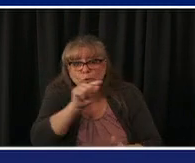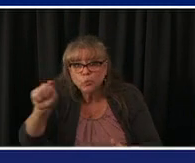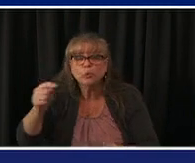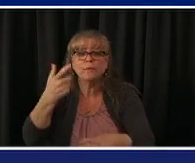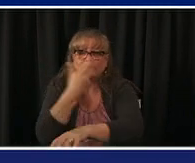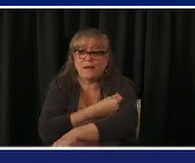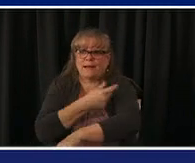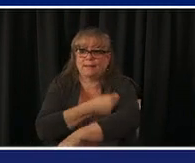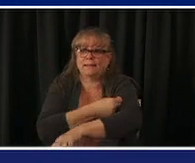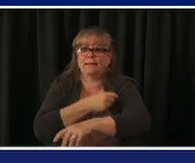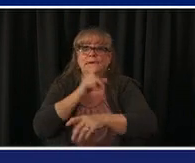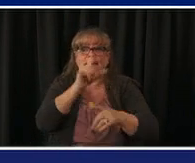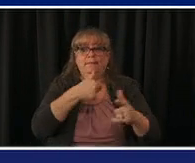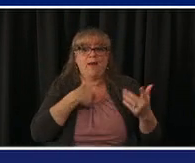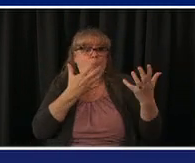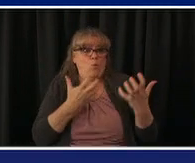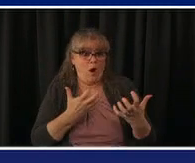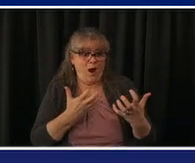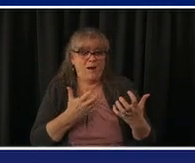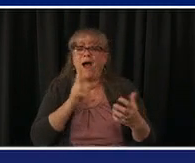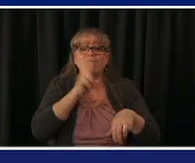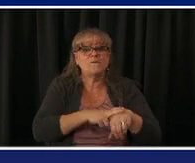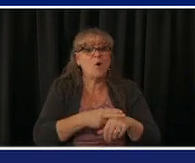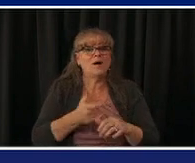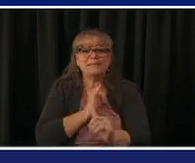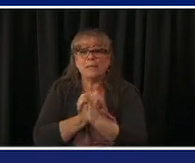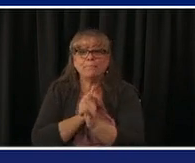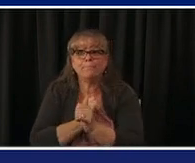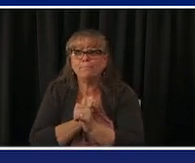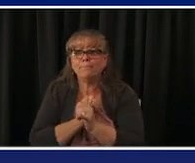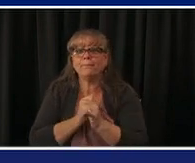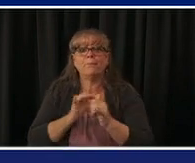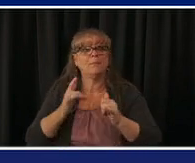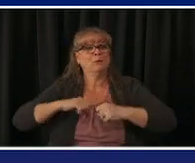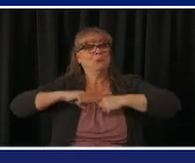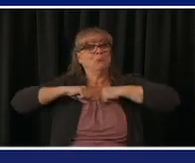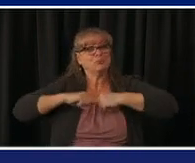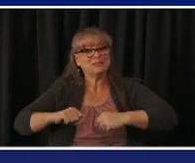in protecting ourselves but we all do and ending the pandemic for everybody else as well